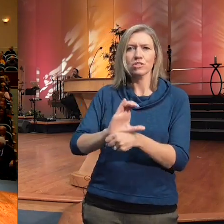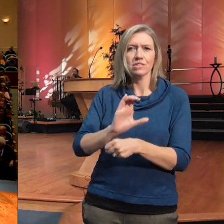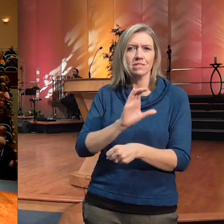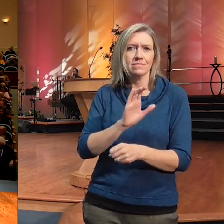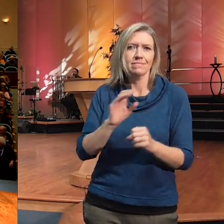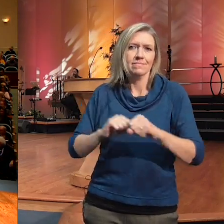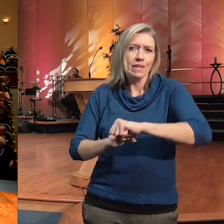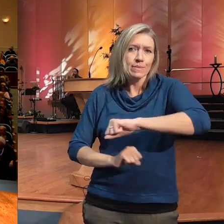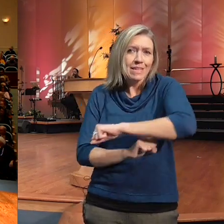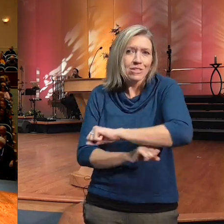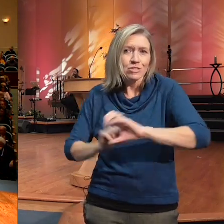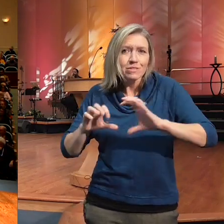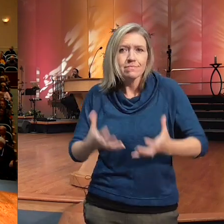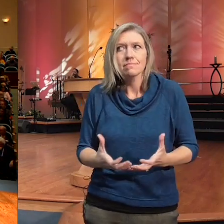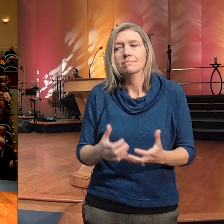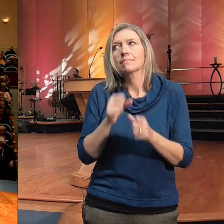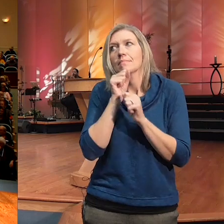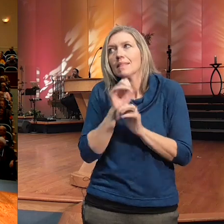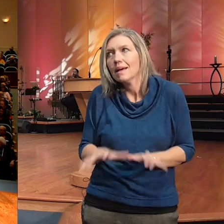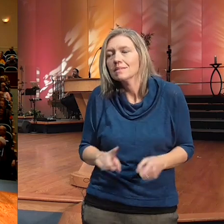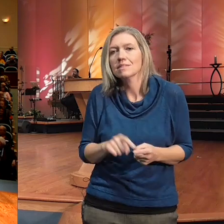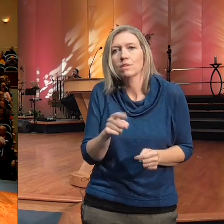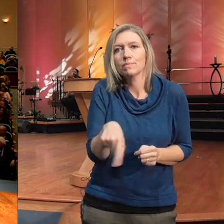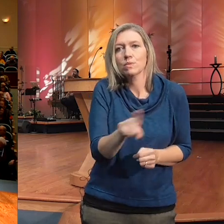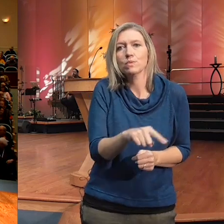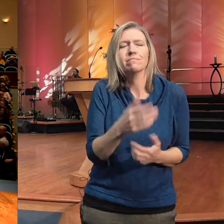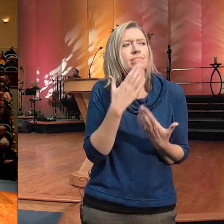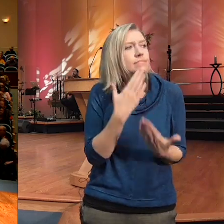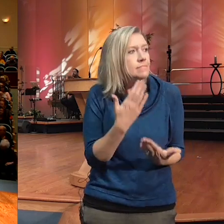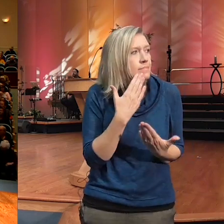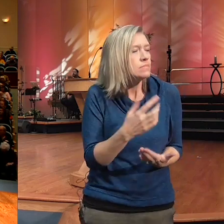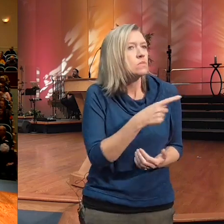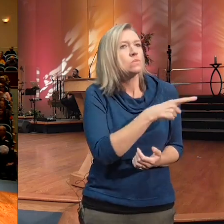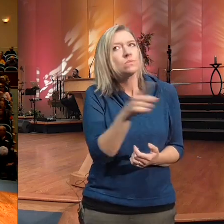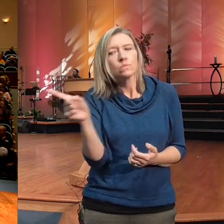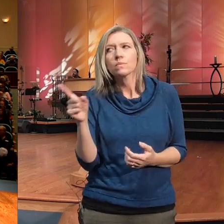by you and we thank you thank you so much for helping us with this process and contributing so